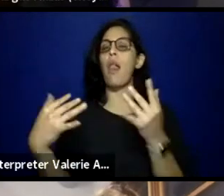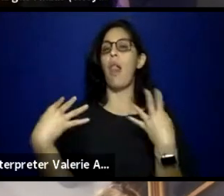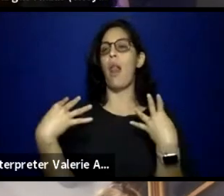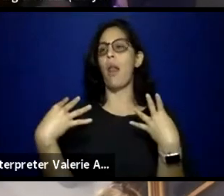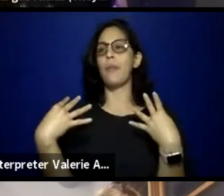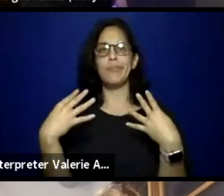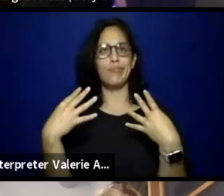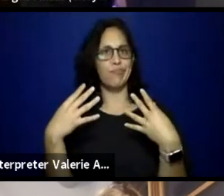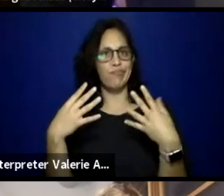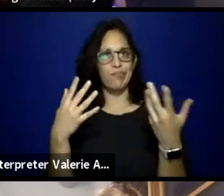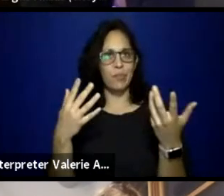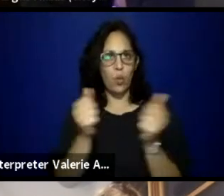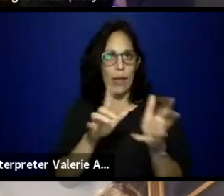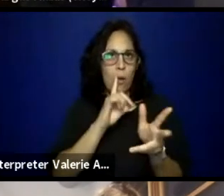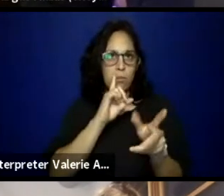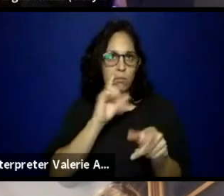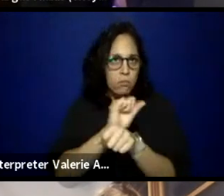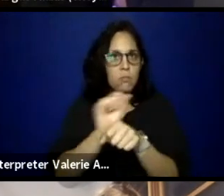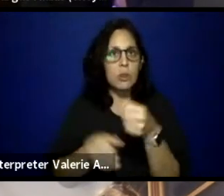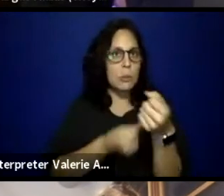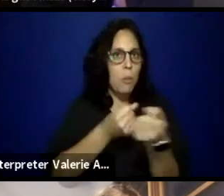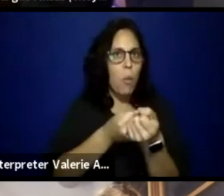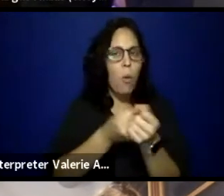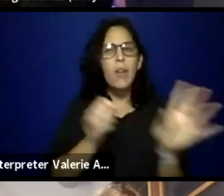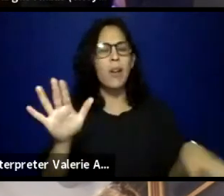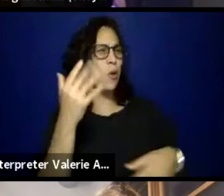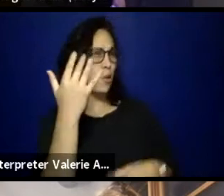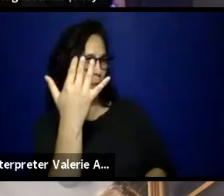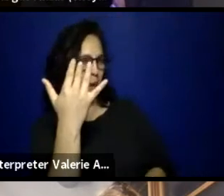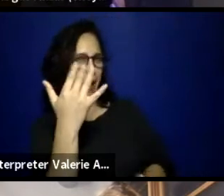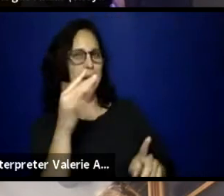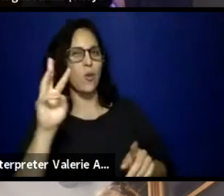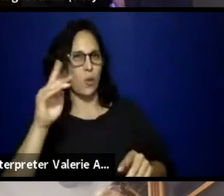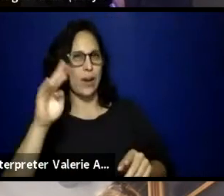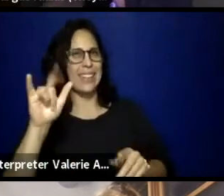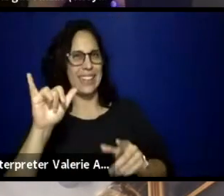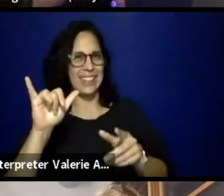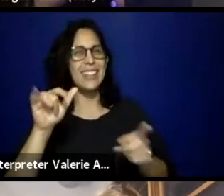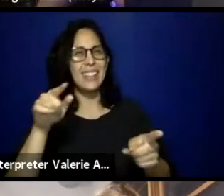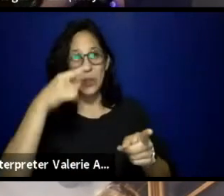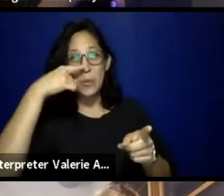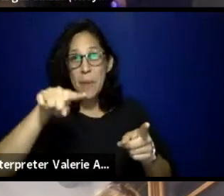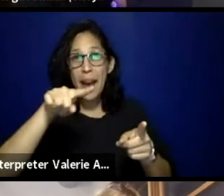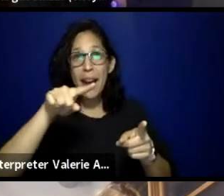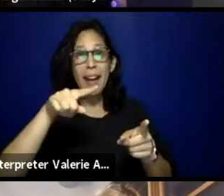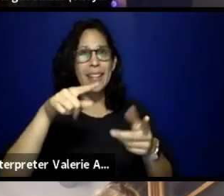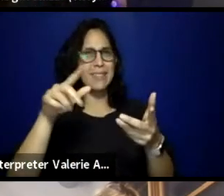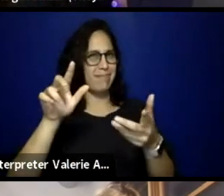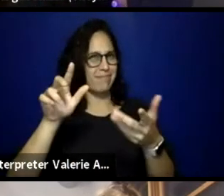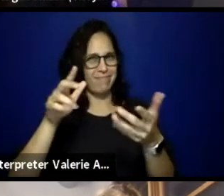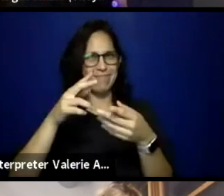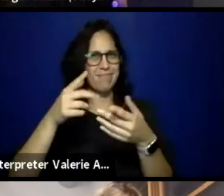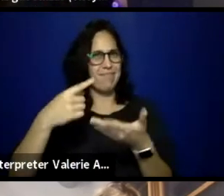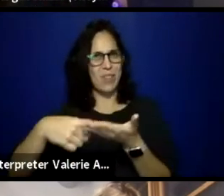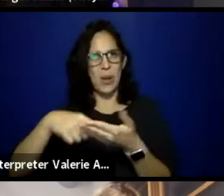Can, in this moment, can we just decolonize doing the work by talking about implementing.